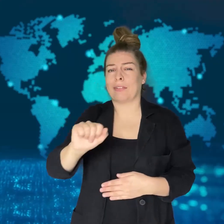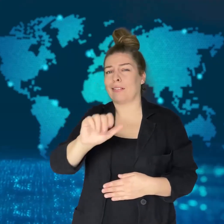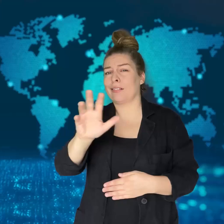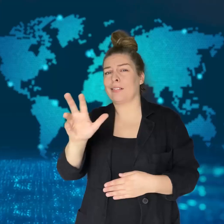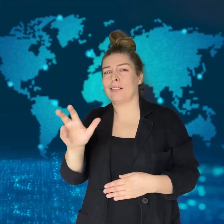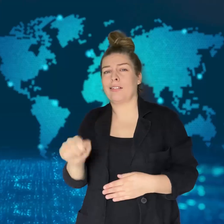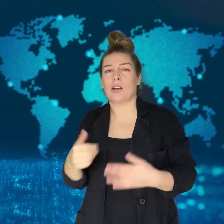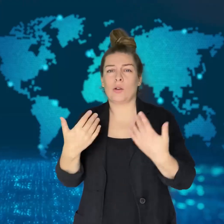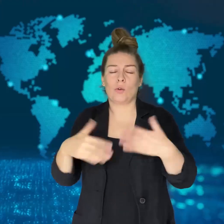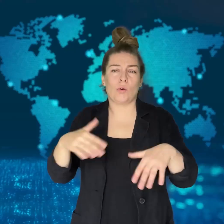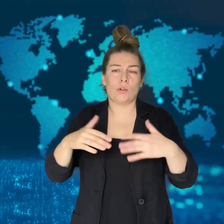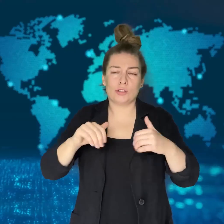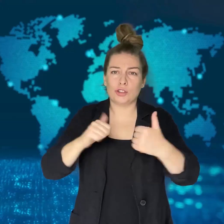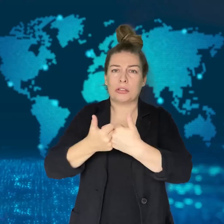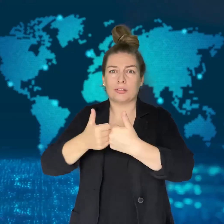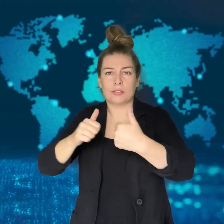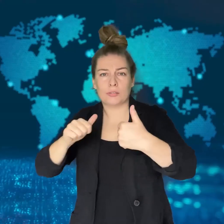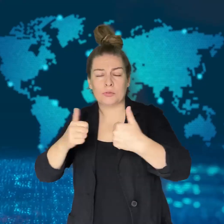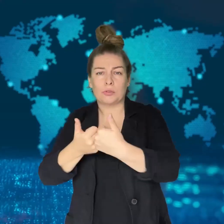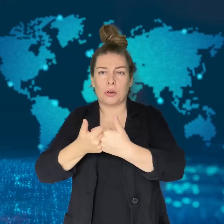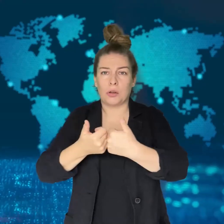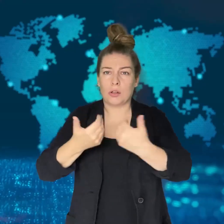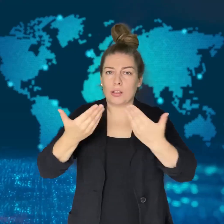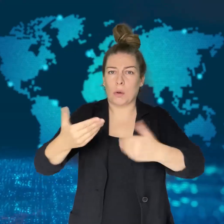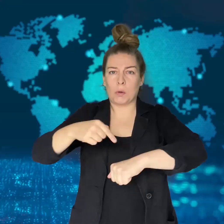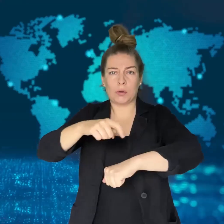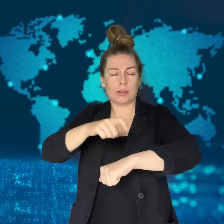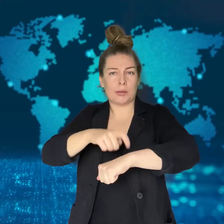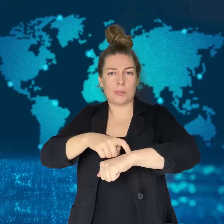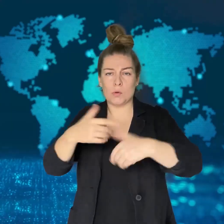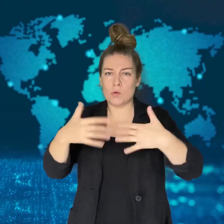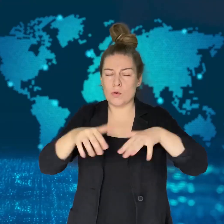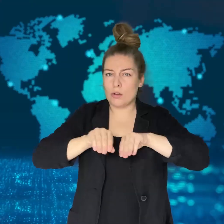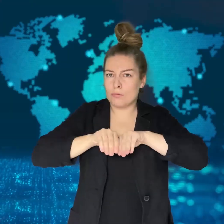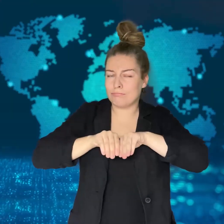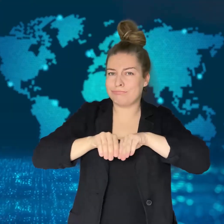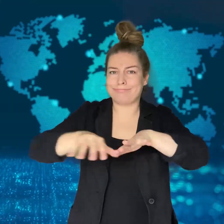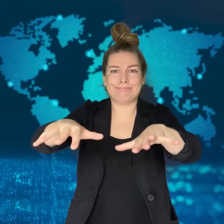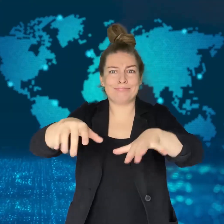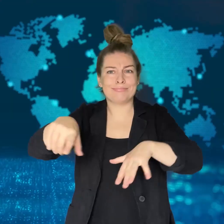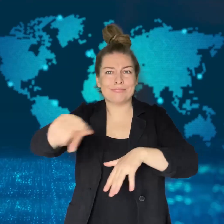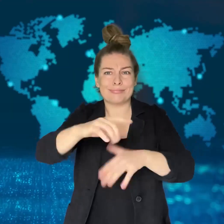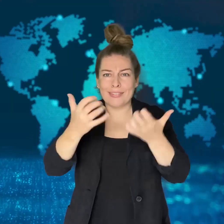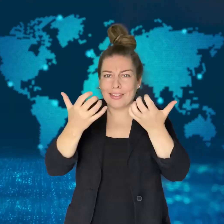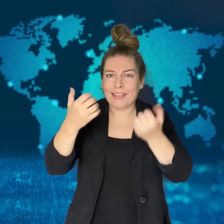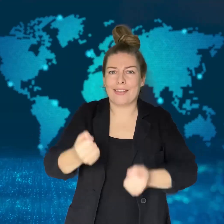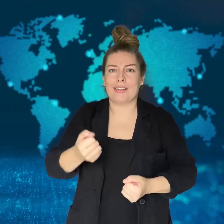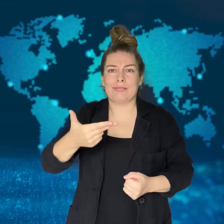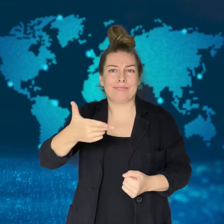The country faces challenges from widespread illegal firearms,